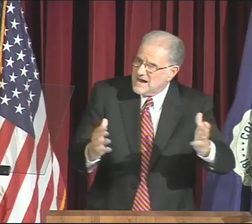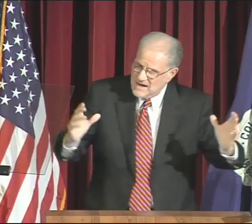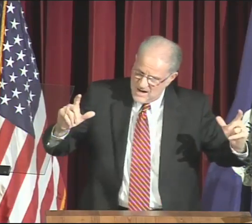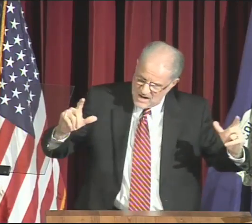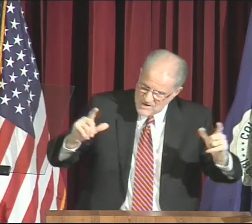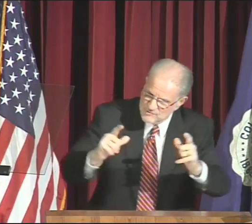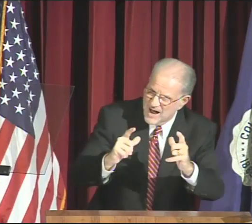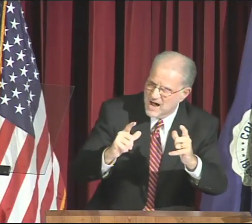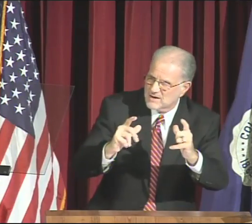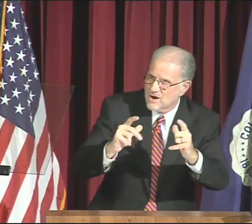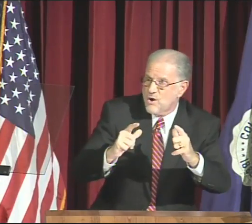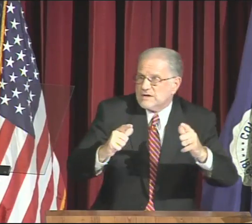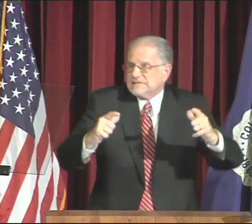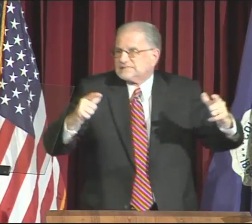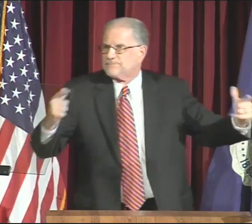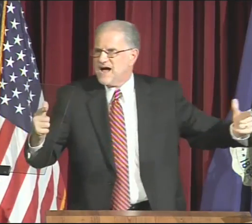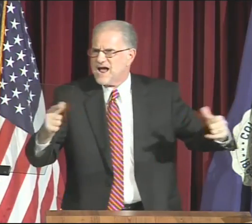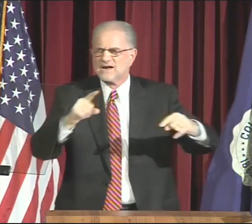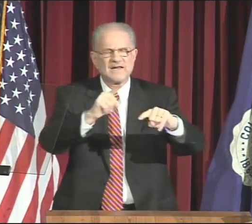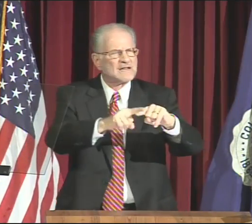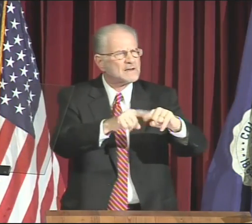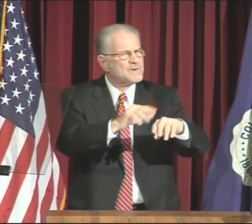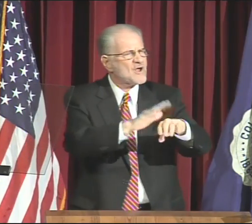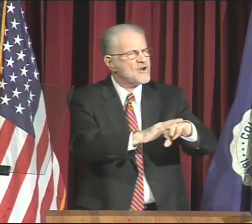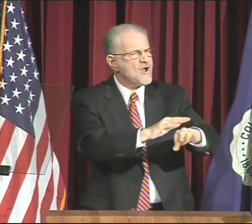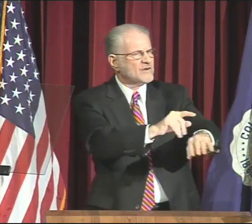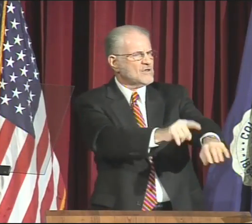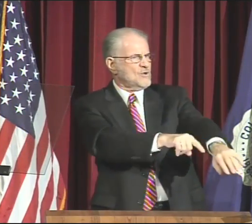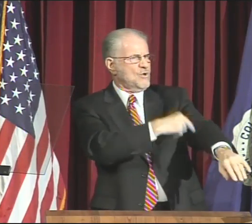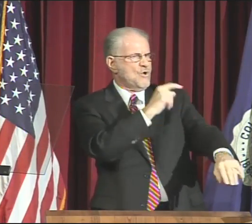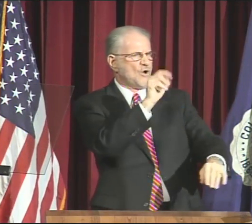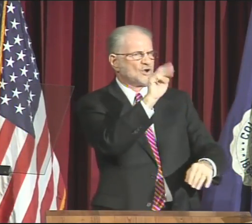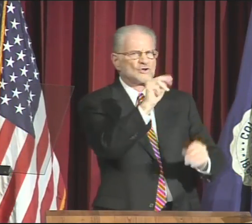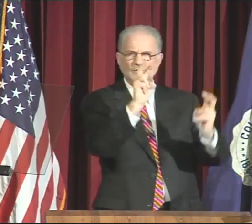The Cabinet may contract or expand depending